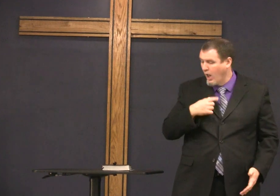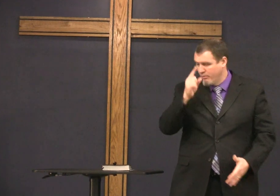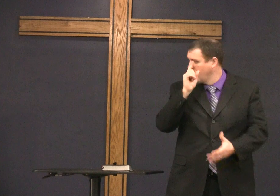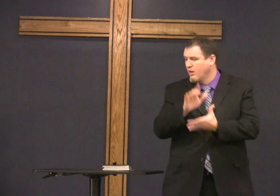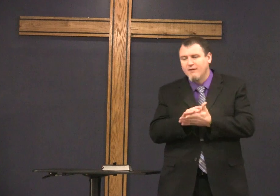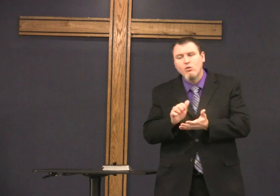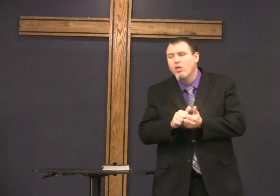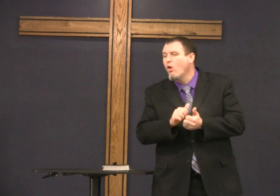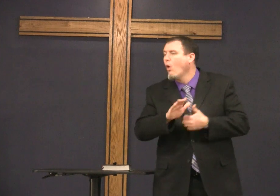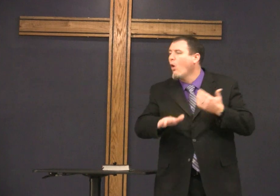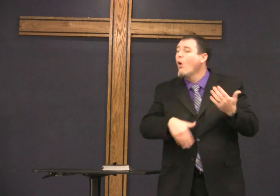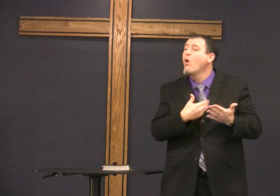the child was the savior